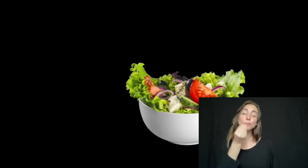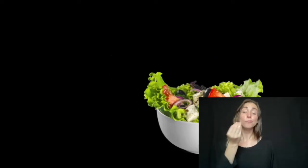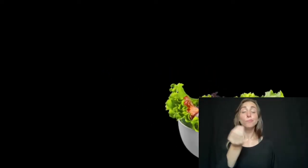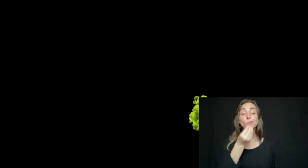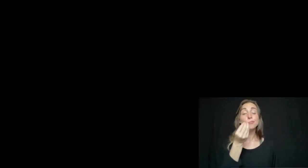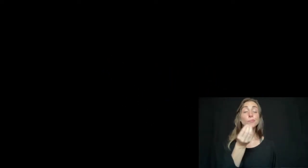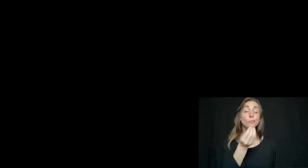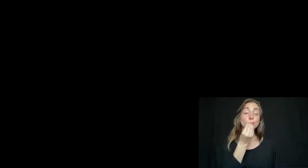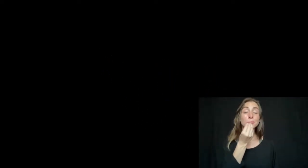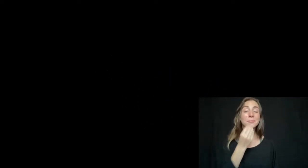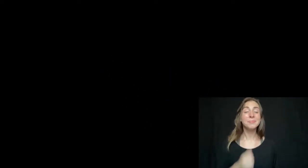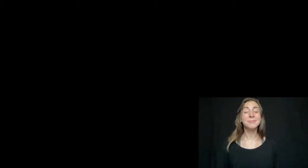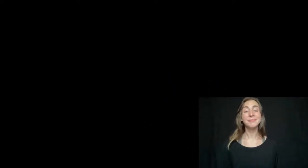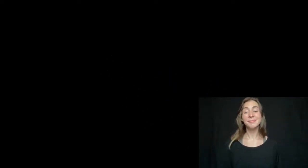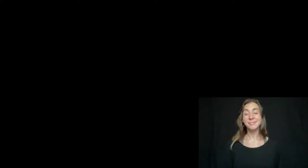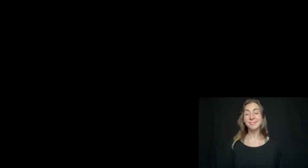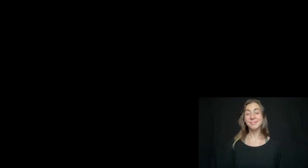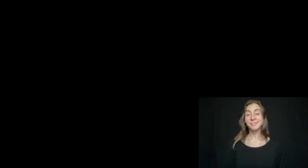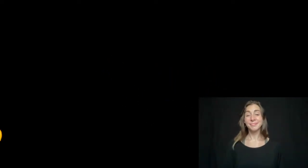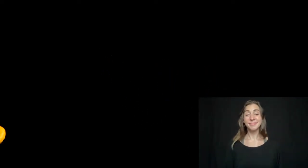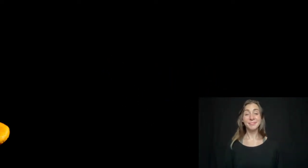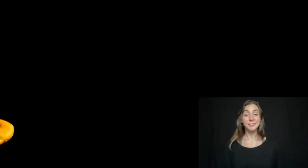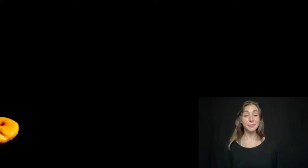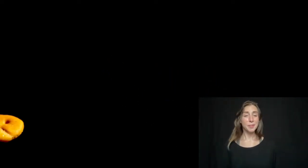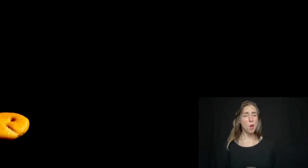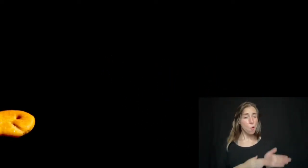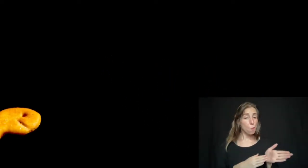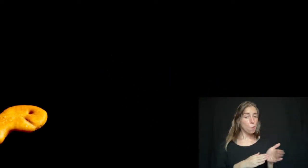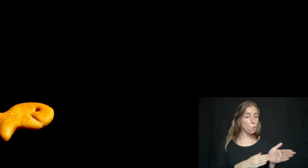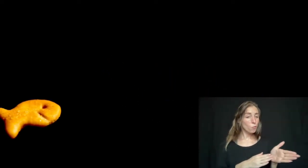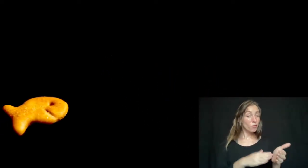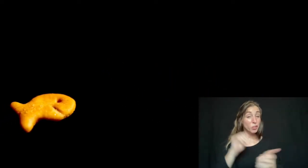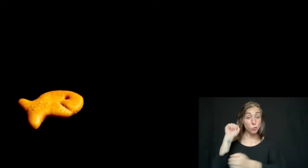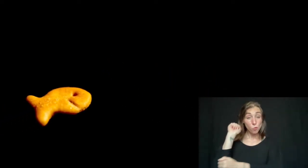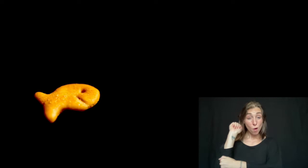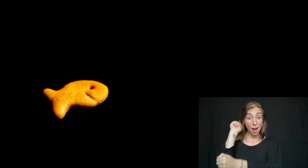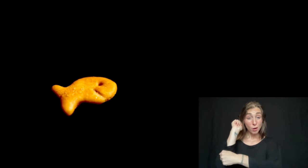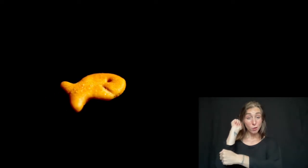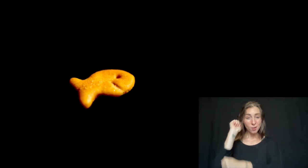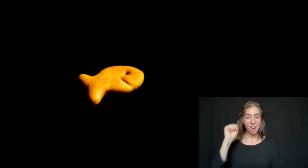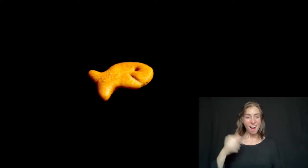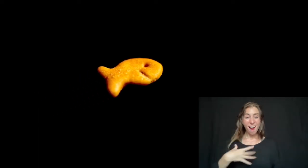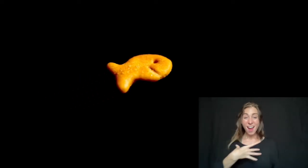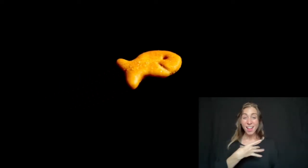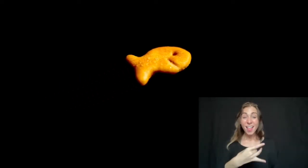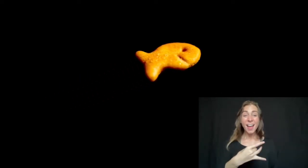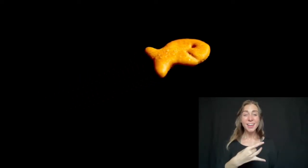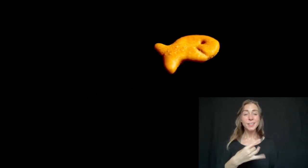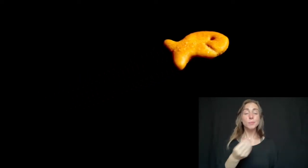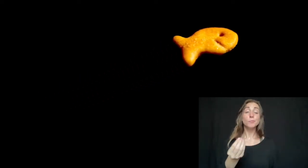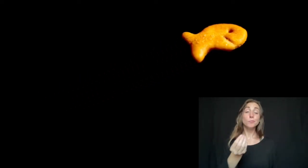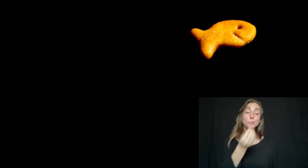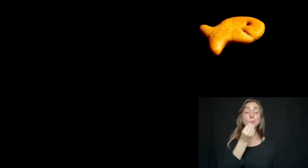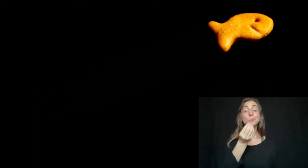I like to eat goldfish